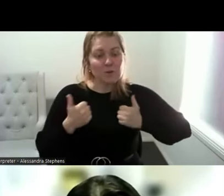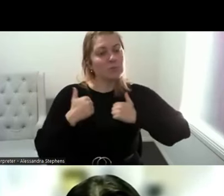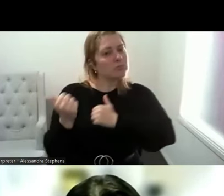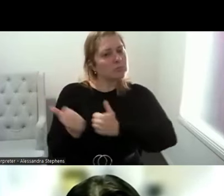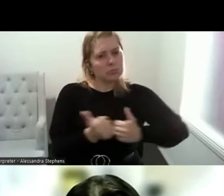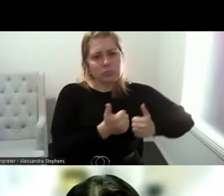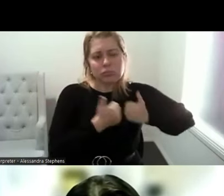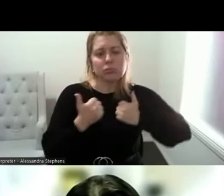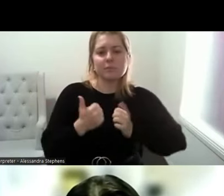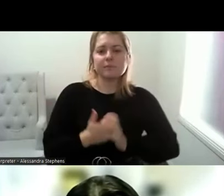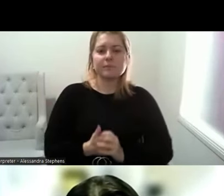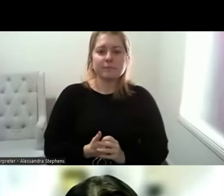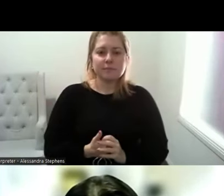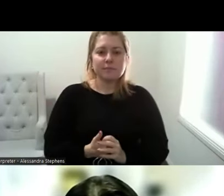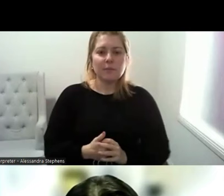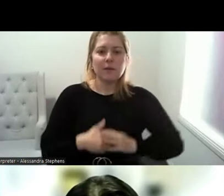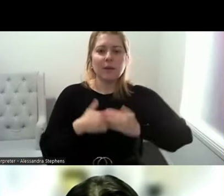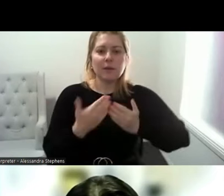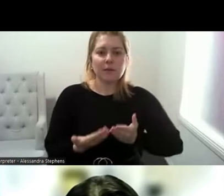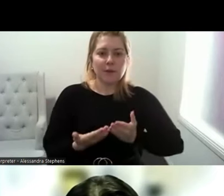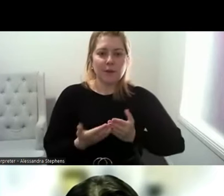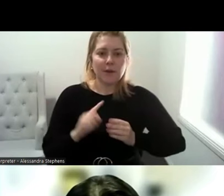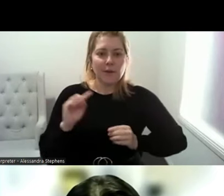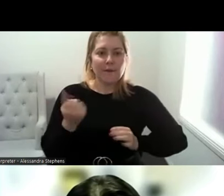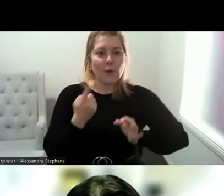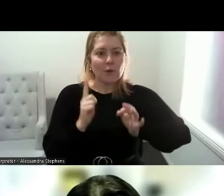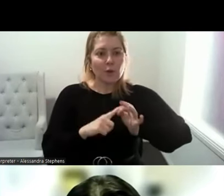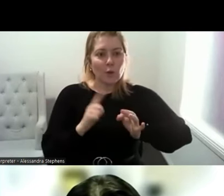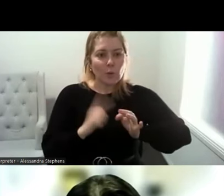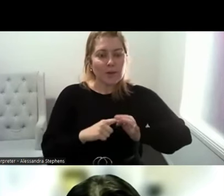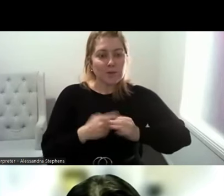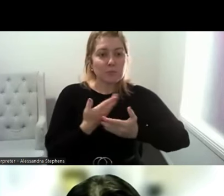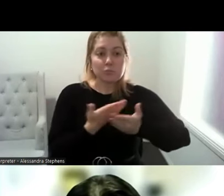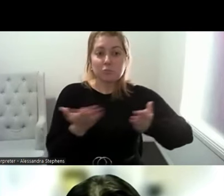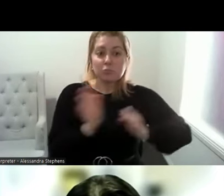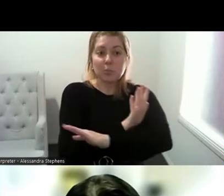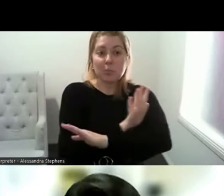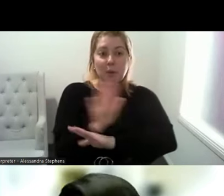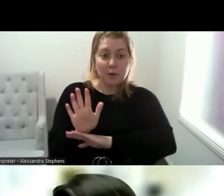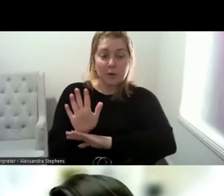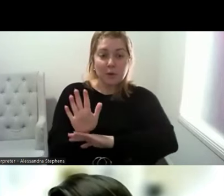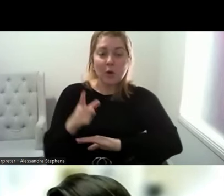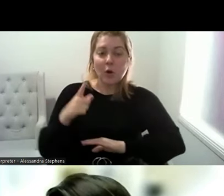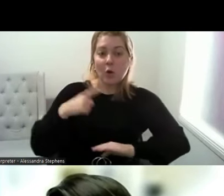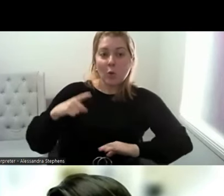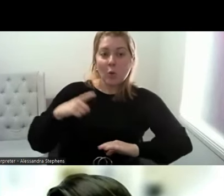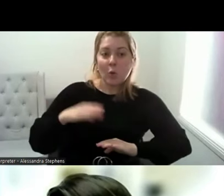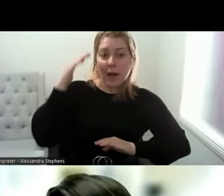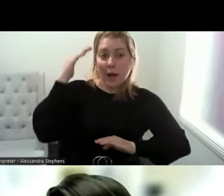So on that night my first question to you all is why is women's pleasure not just